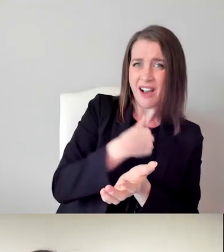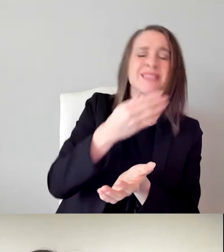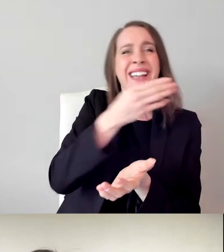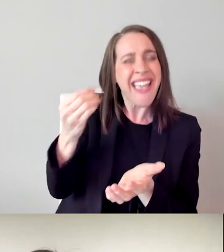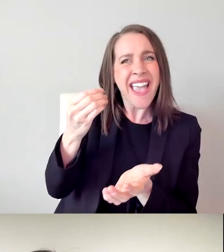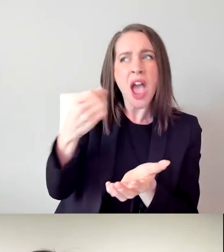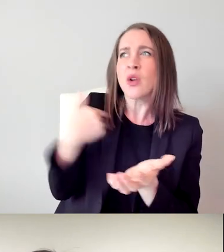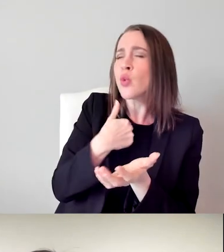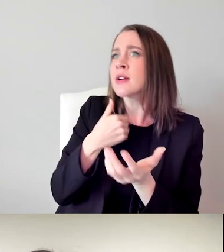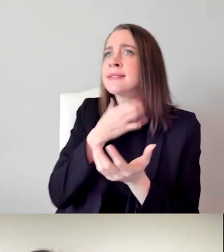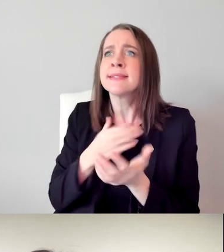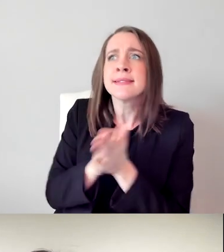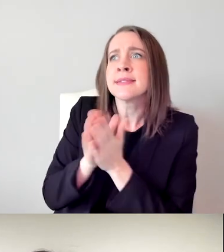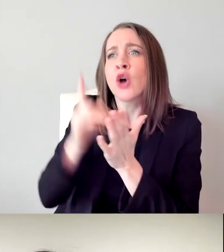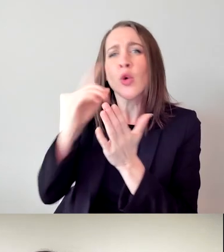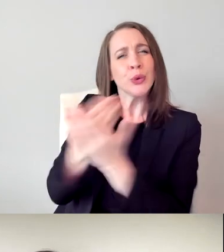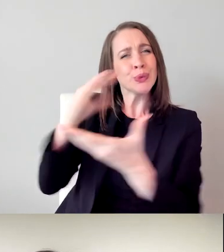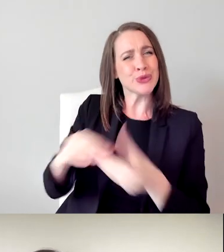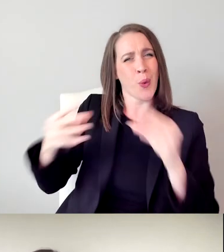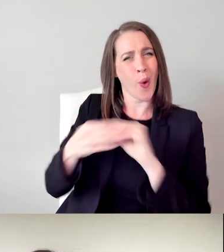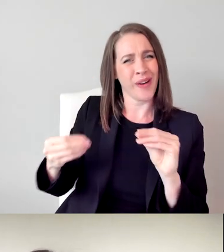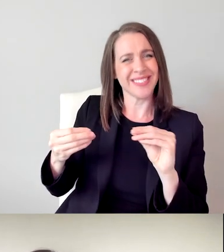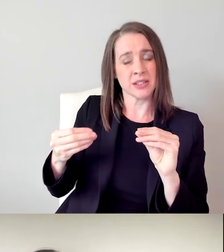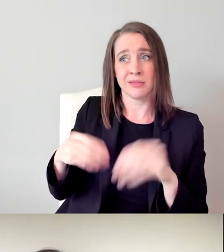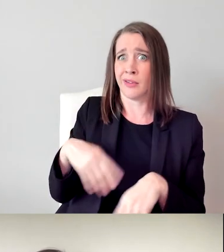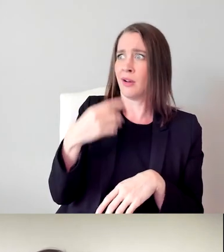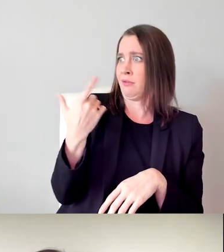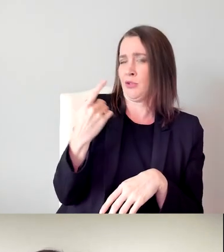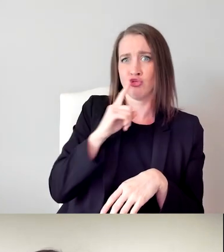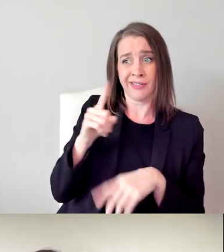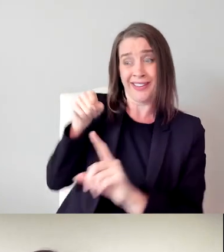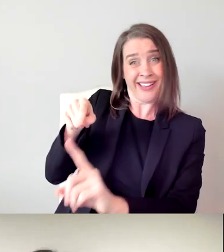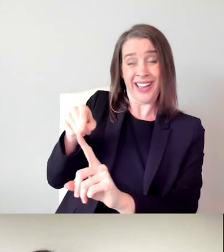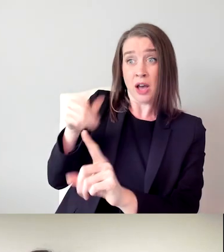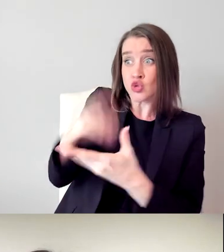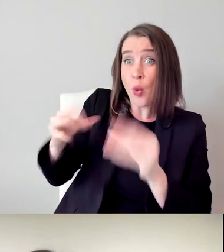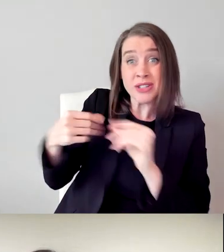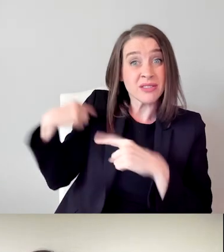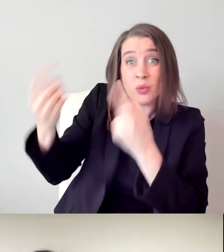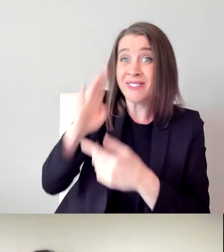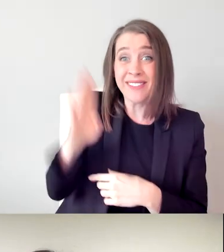And I think one great treasure trove of stories that we haven't heard before are from people